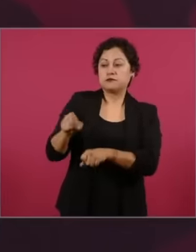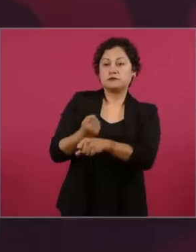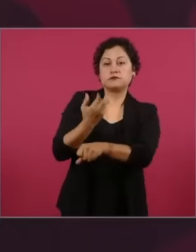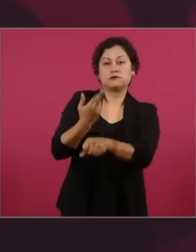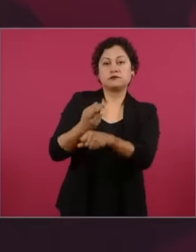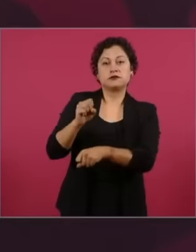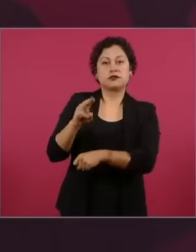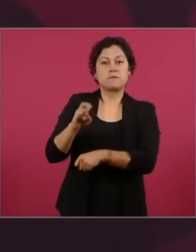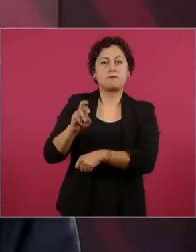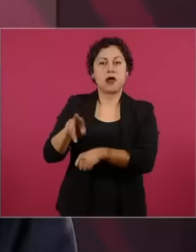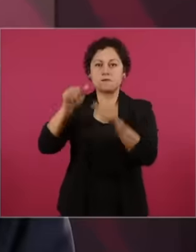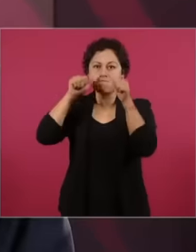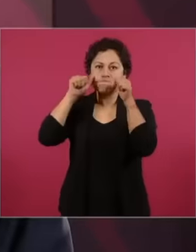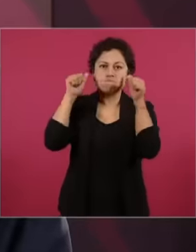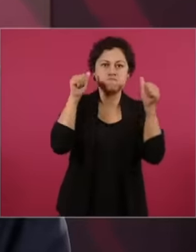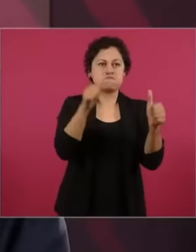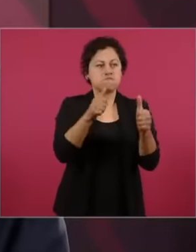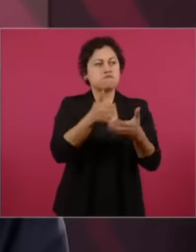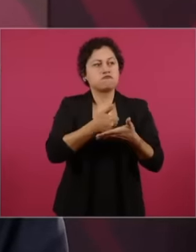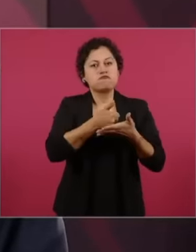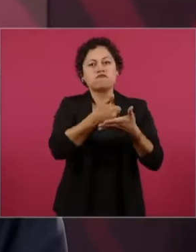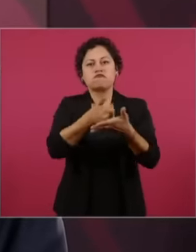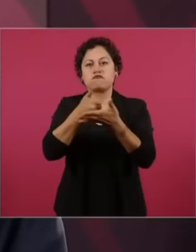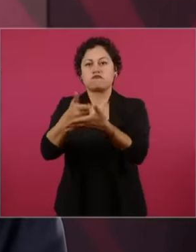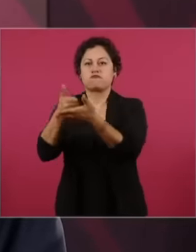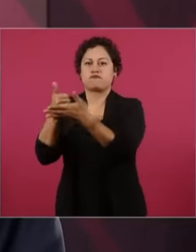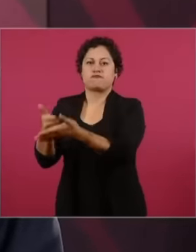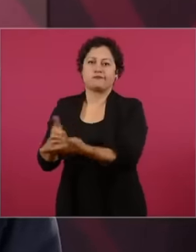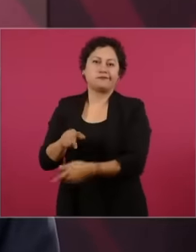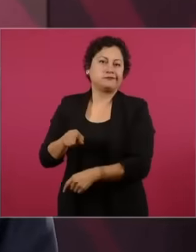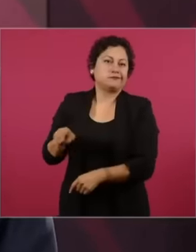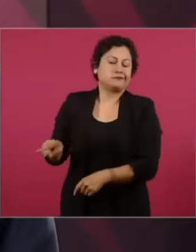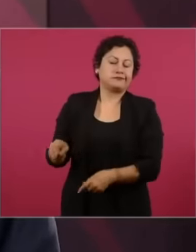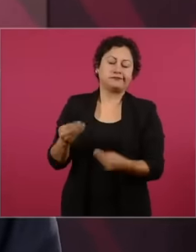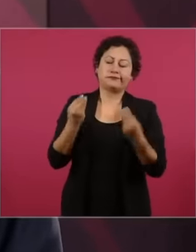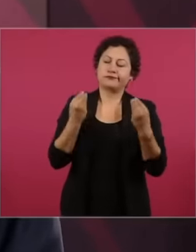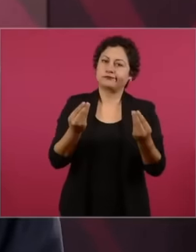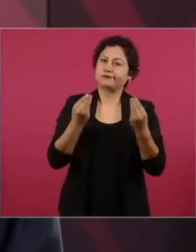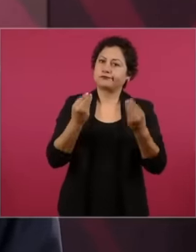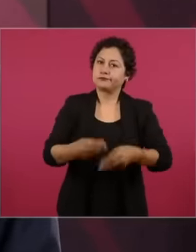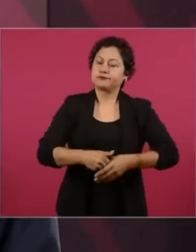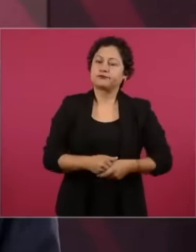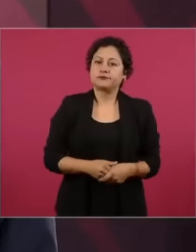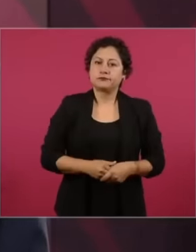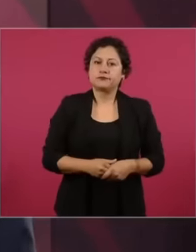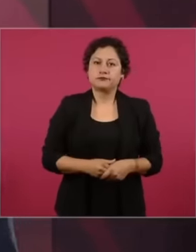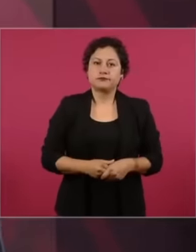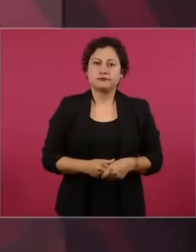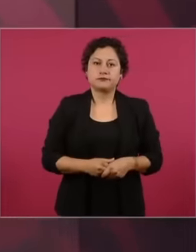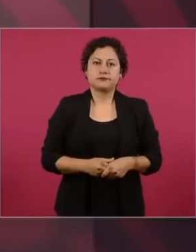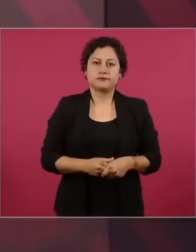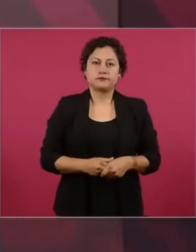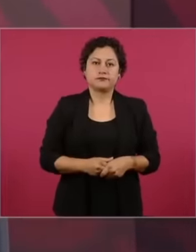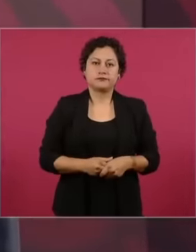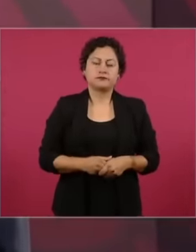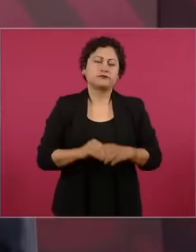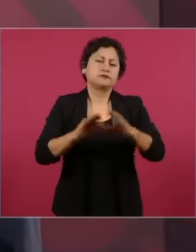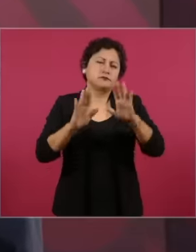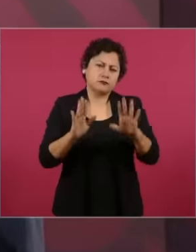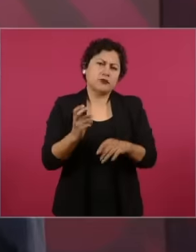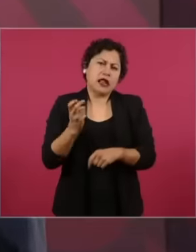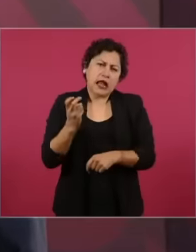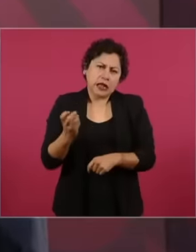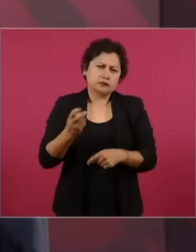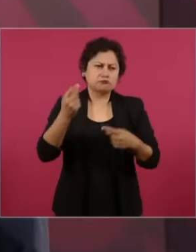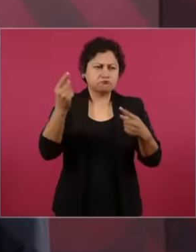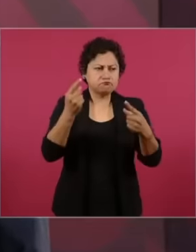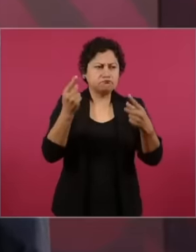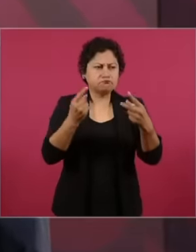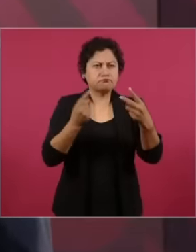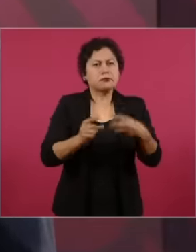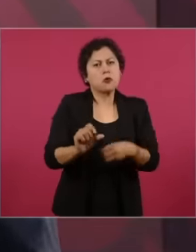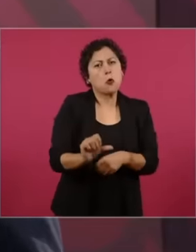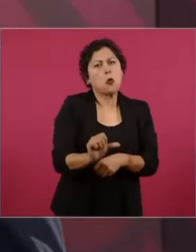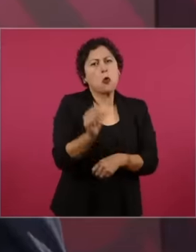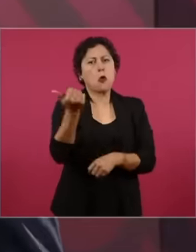that help a lot in addition to other actions, everything that is done in the application of the